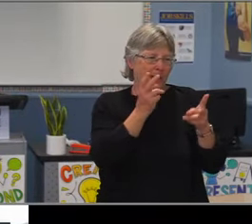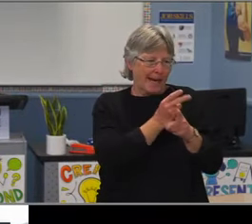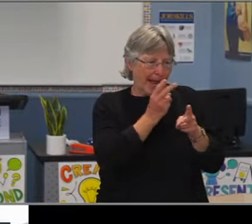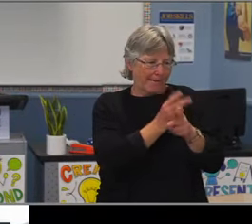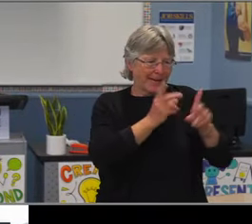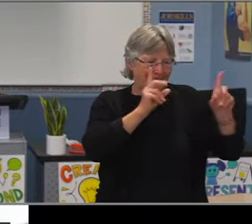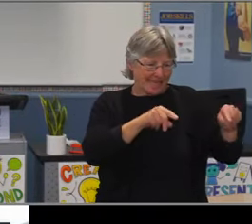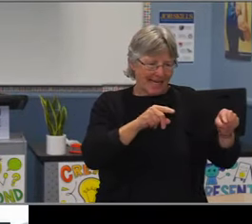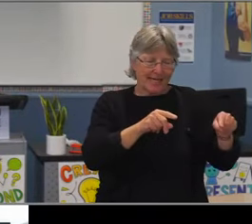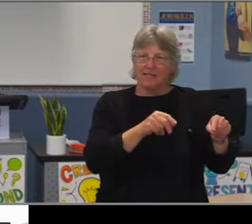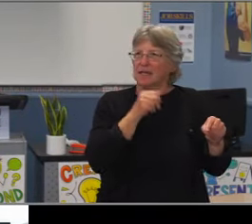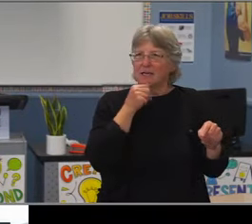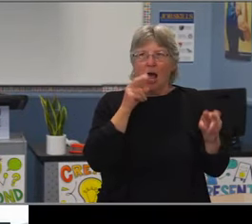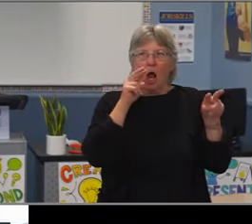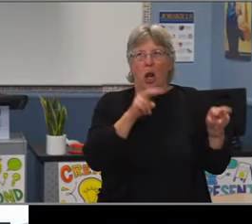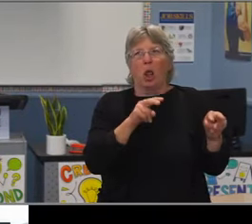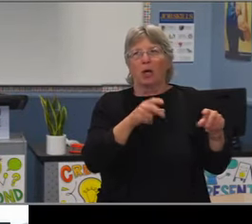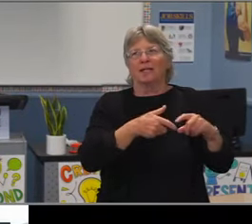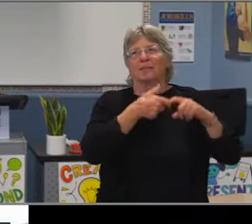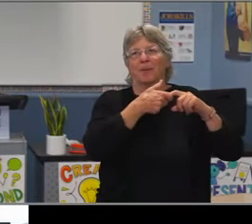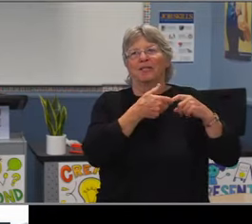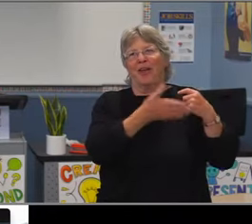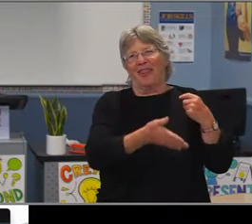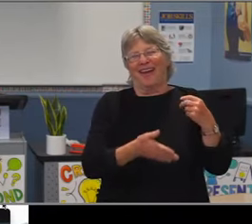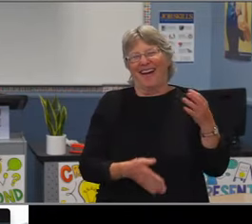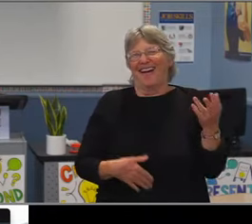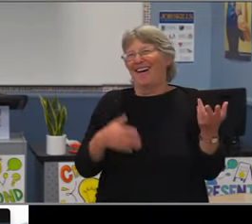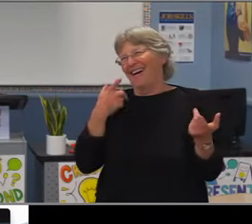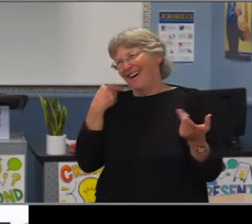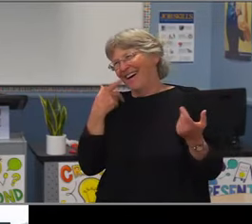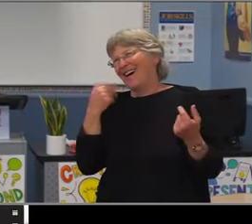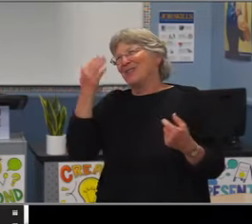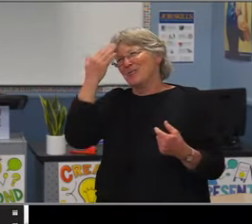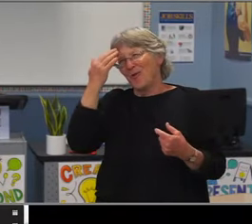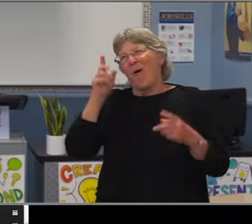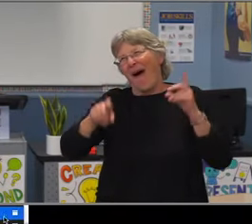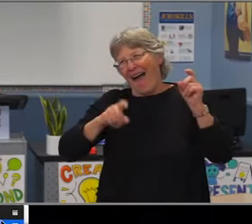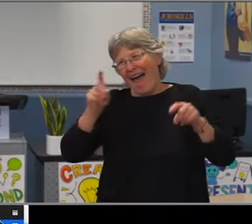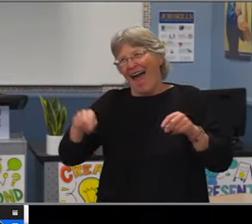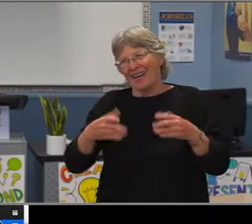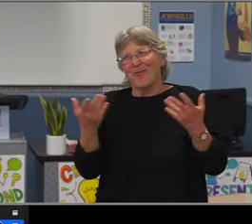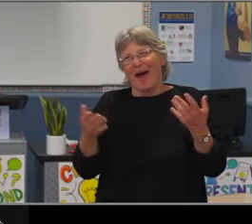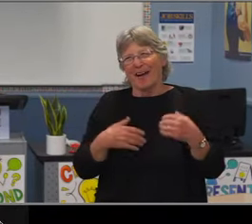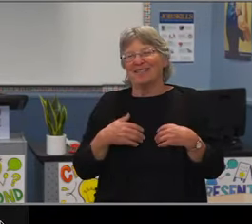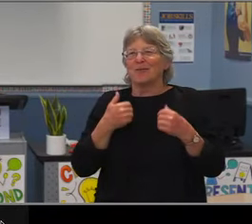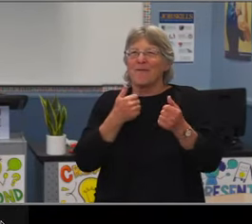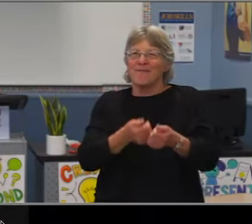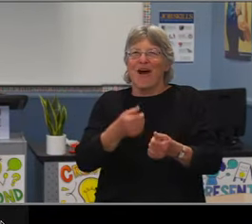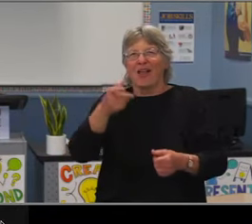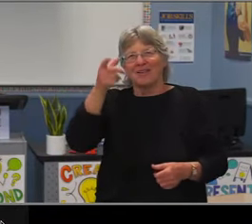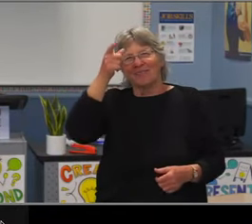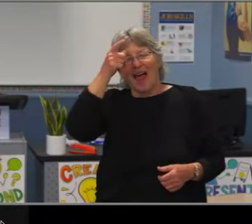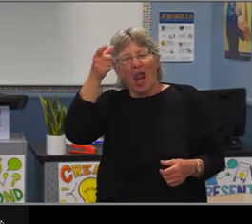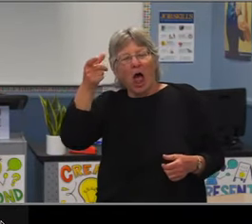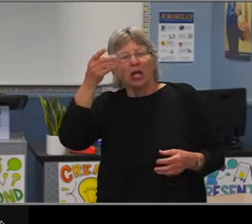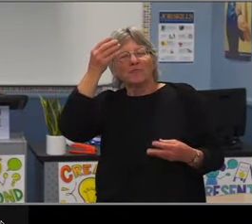And also again, to Dr. Lund's point the importance of grades and not falling behind early on when they first get into our system,